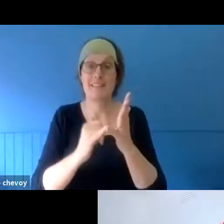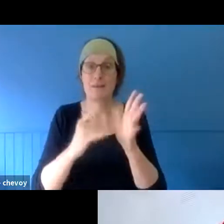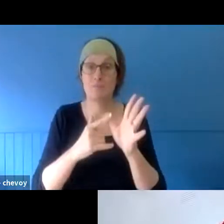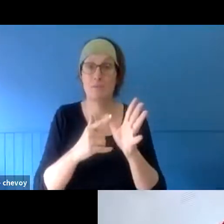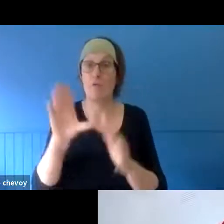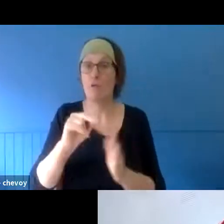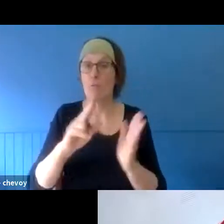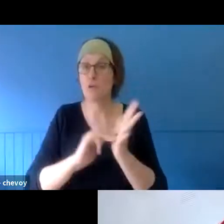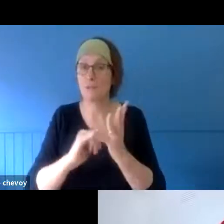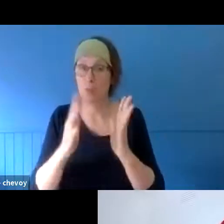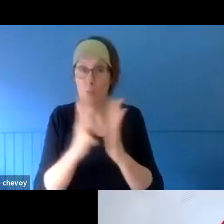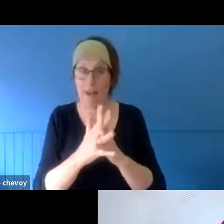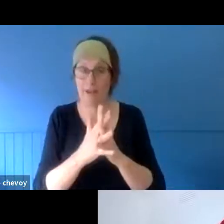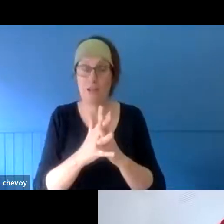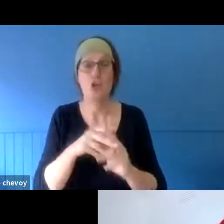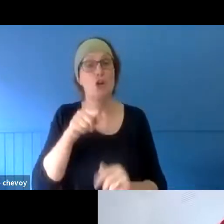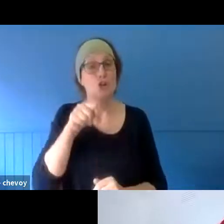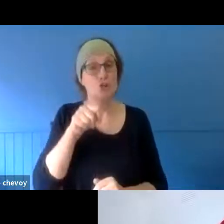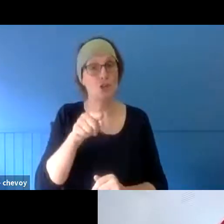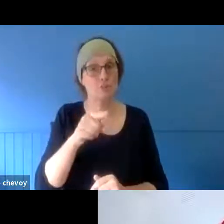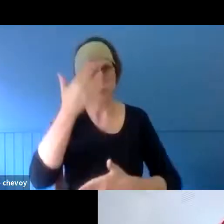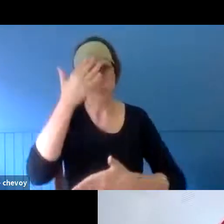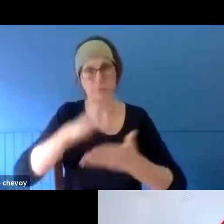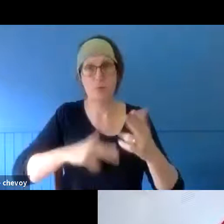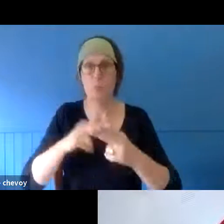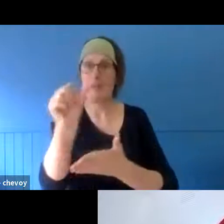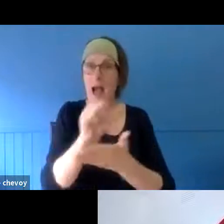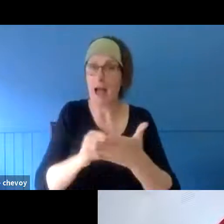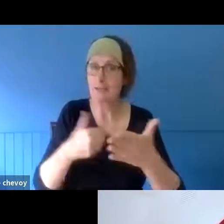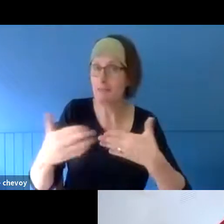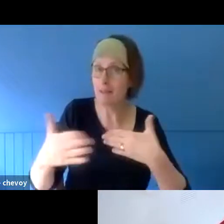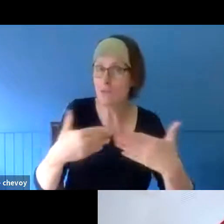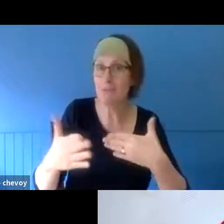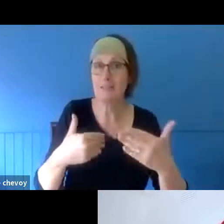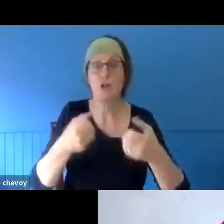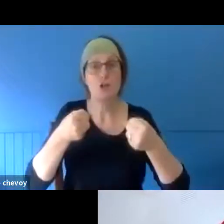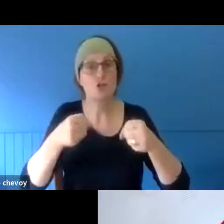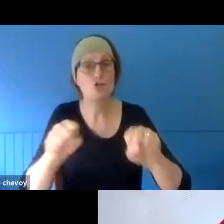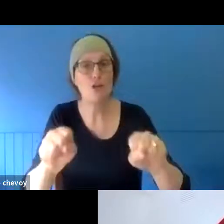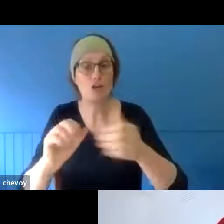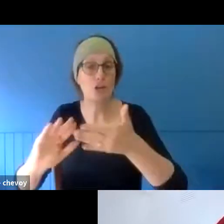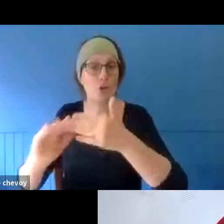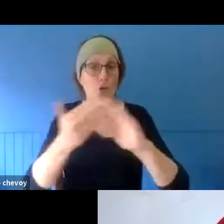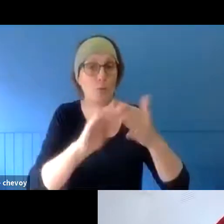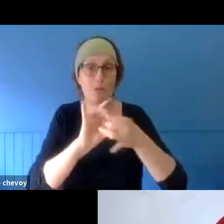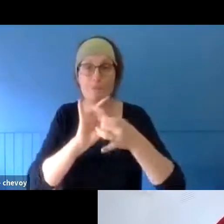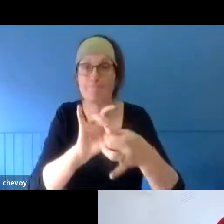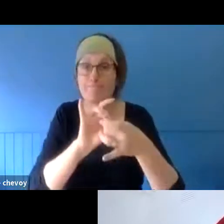management, arts strategy, and community engagement. She's also a recipient of the Regional Arts Australia Fellowship, so